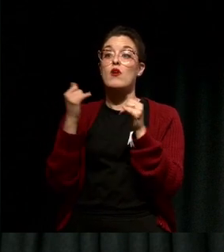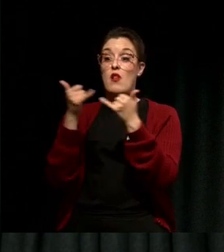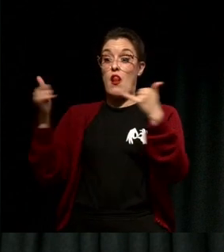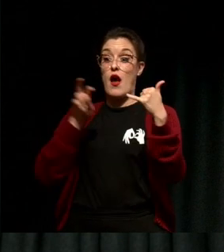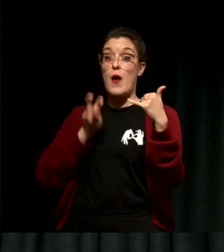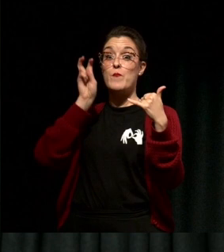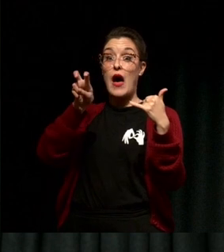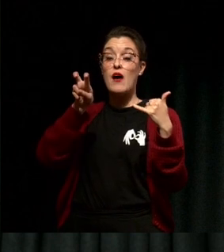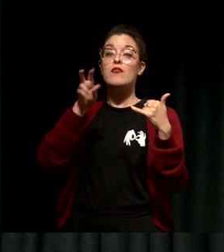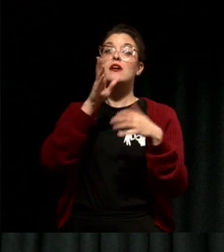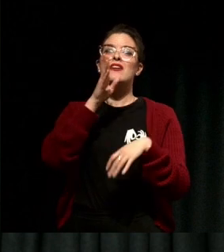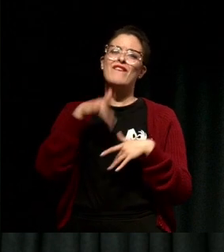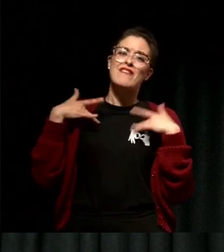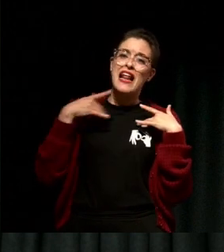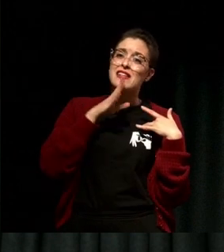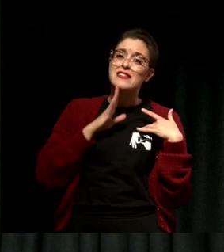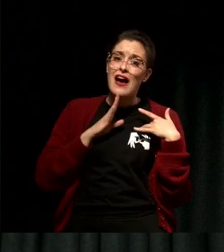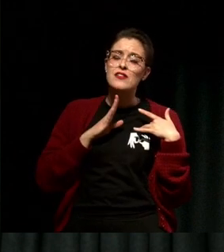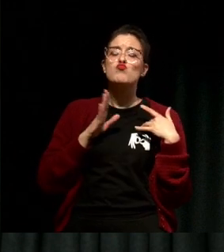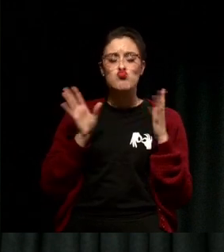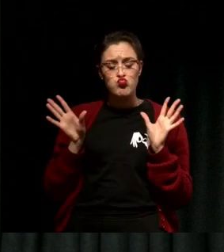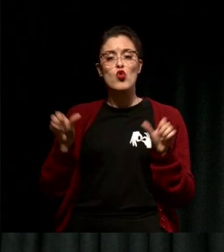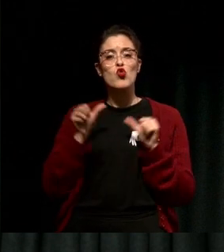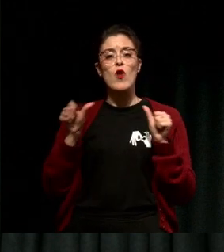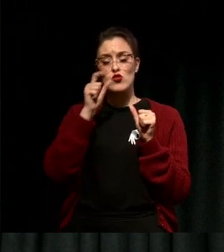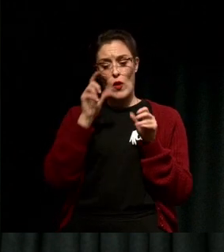letting go, as sad as I was when I failed my exam.